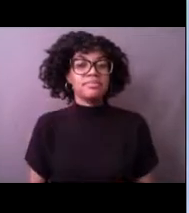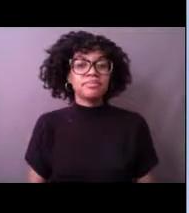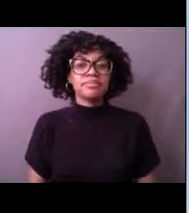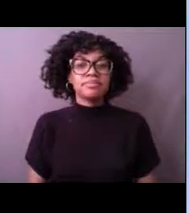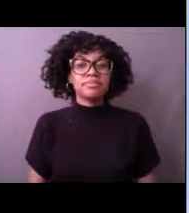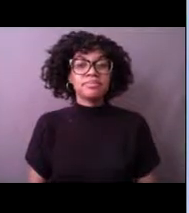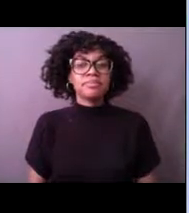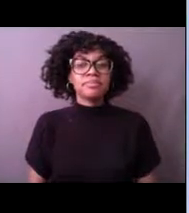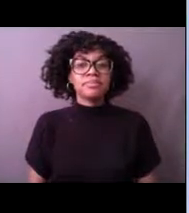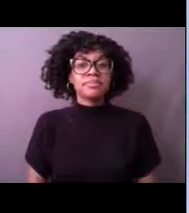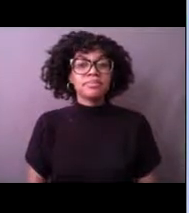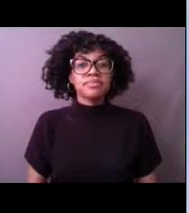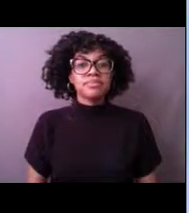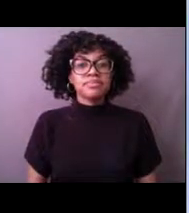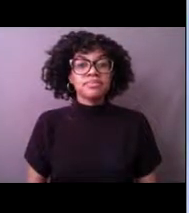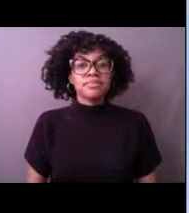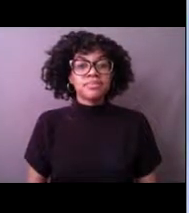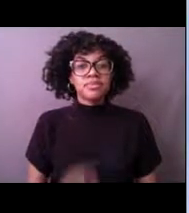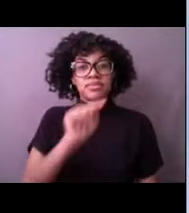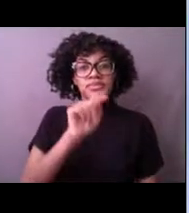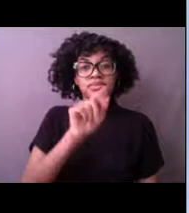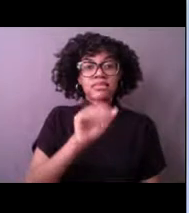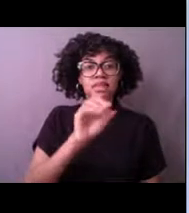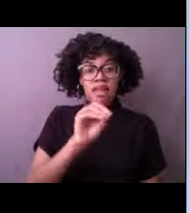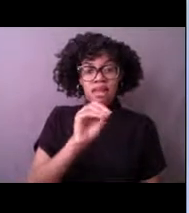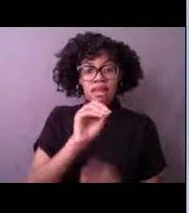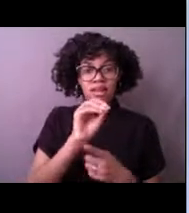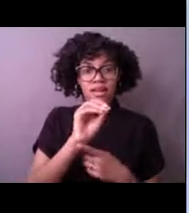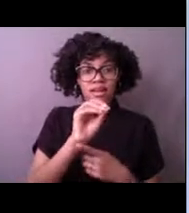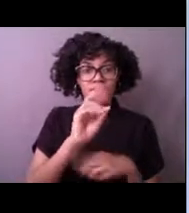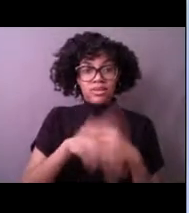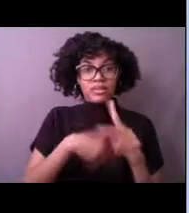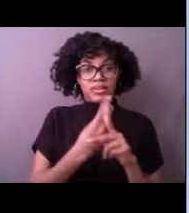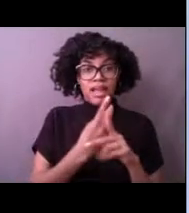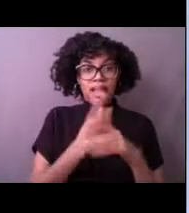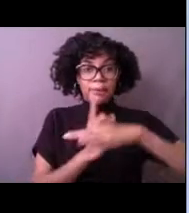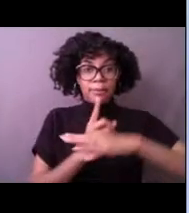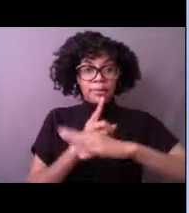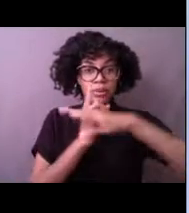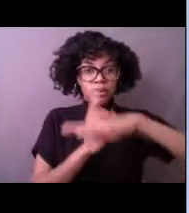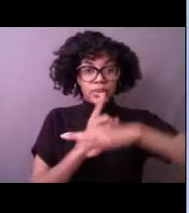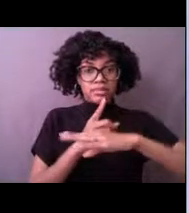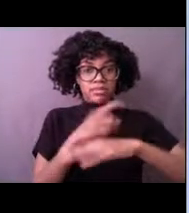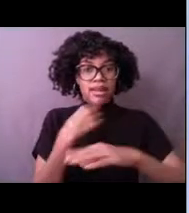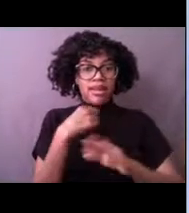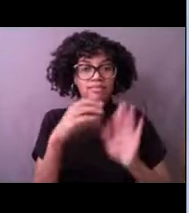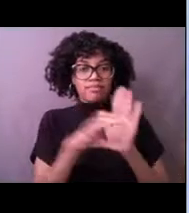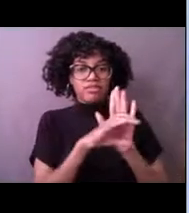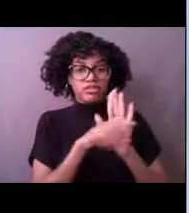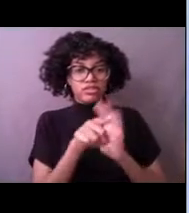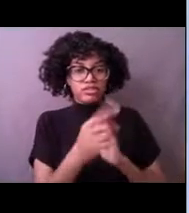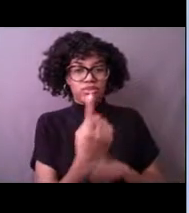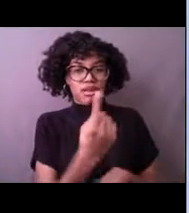So as I mentioned, the tropical and atmosphere and ocean array buoys. There's a picture of one on the right hand side of your screen.